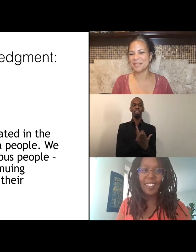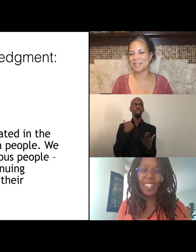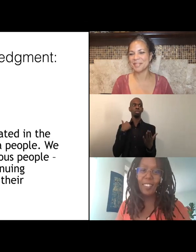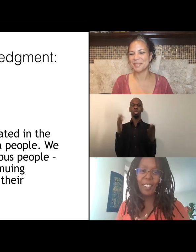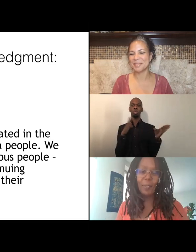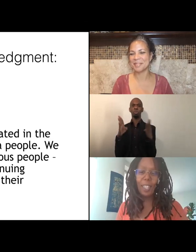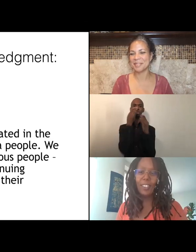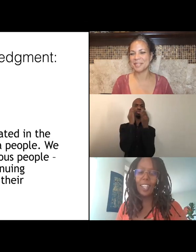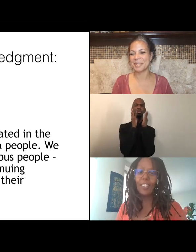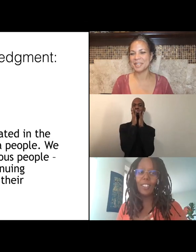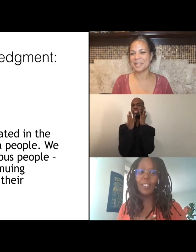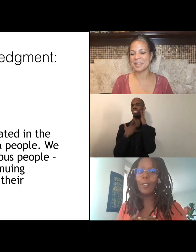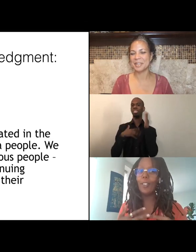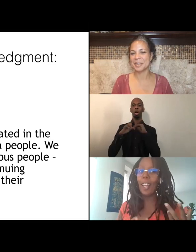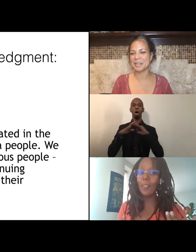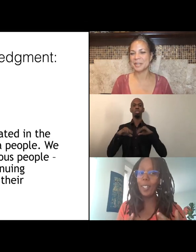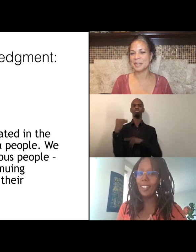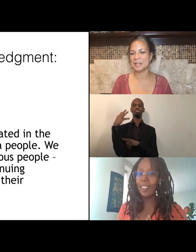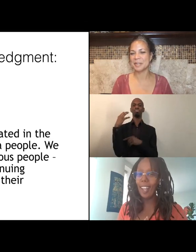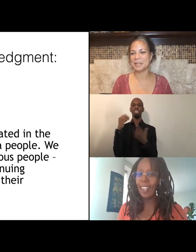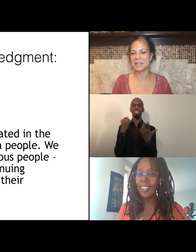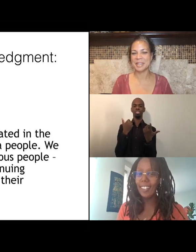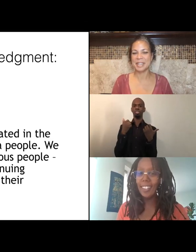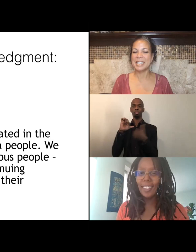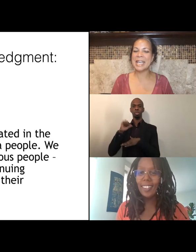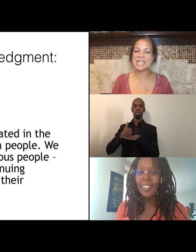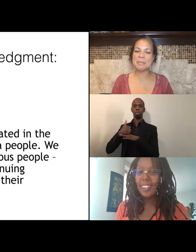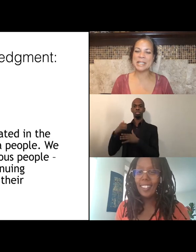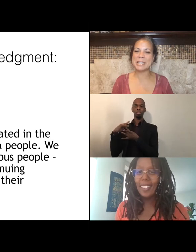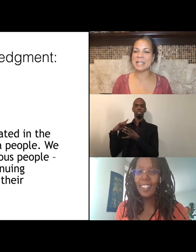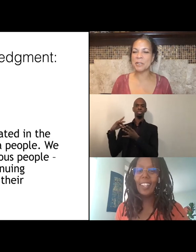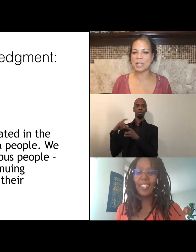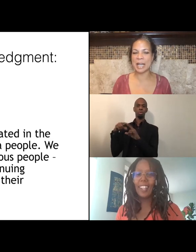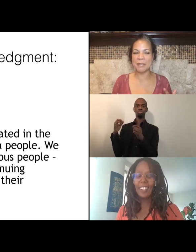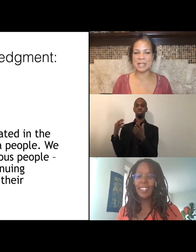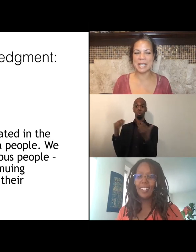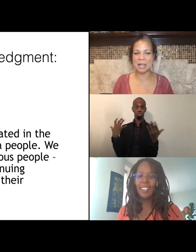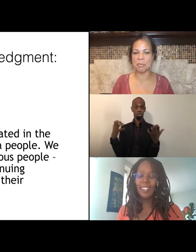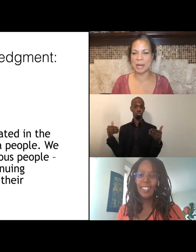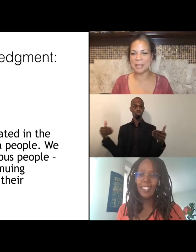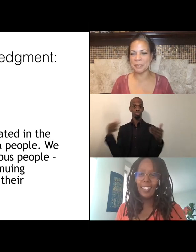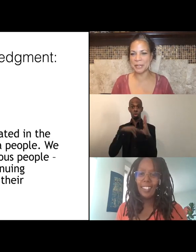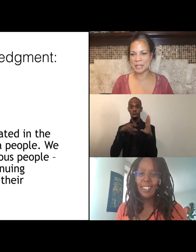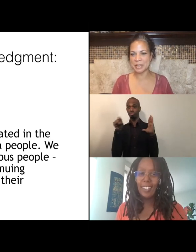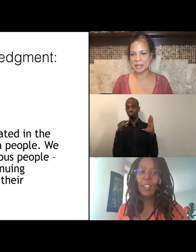So thank you very much. So shall I read this slide? Yes, please. And if you could have us take a breath first.